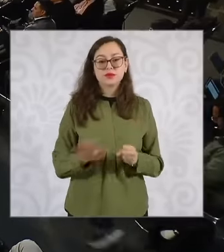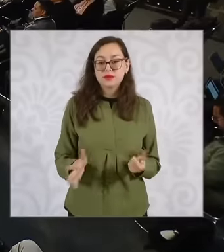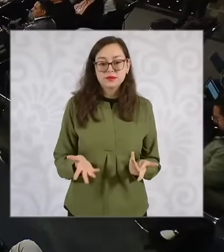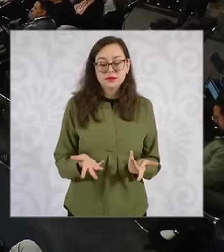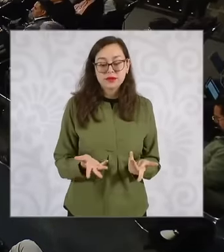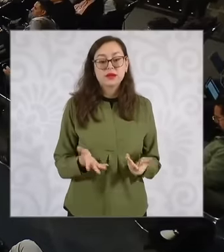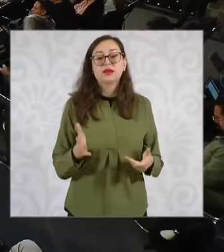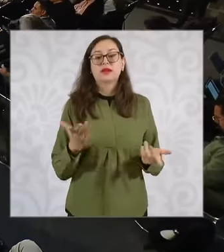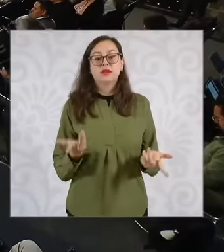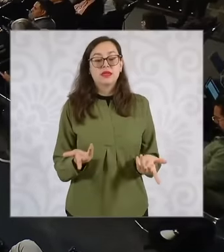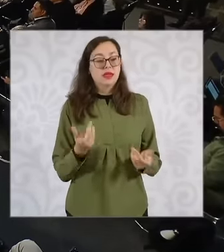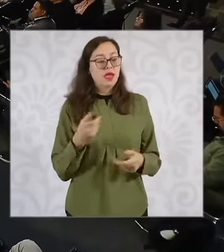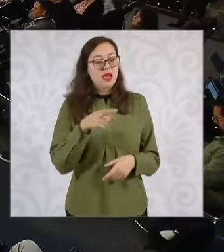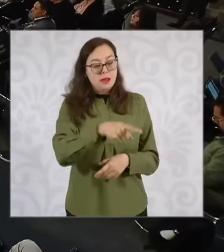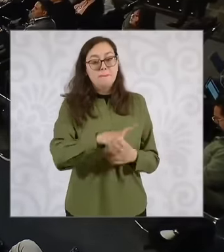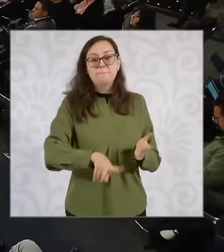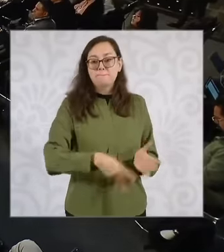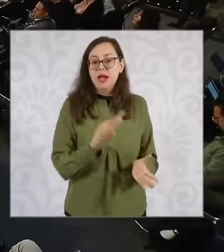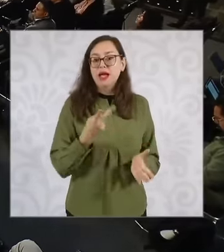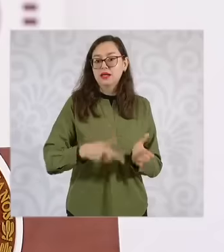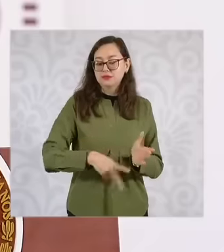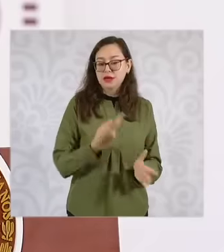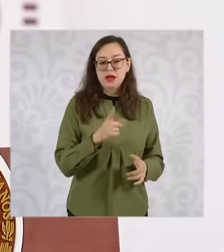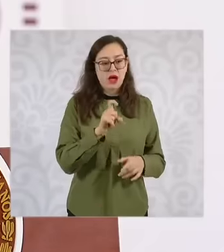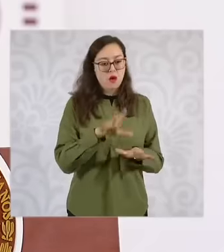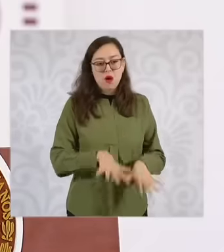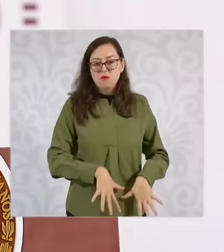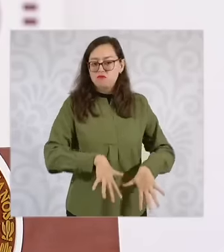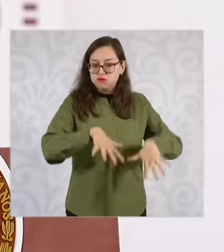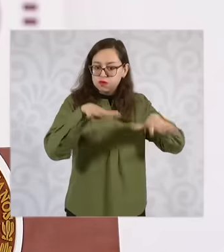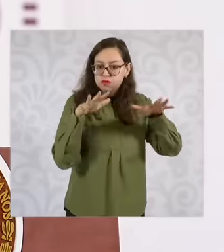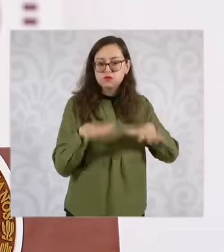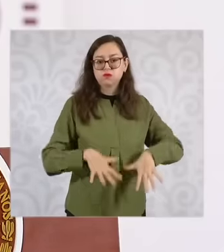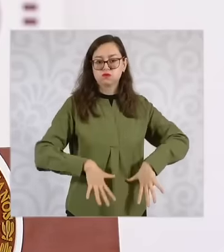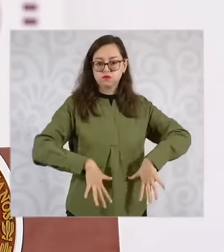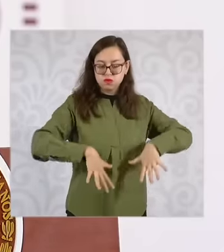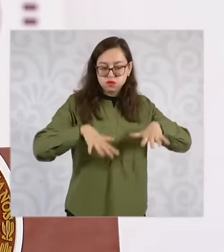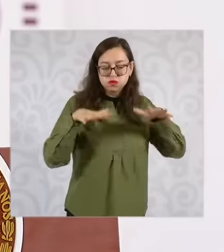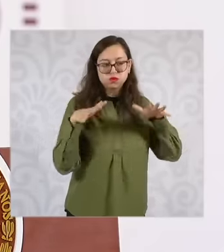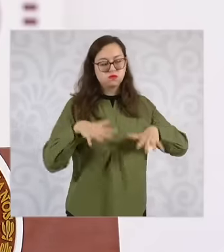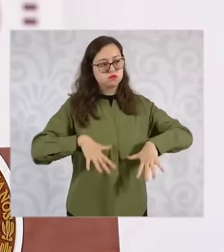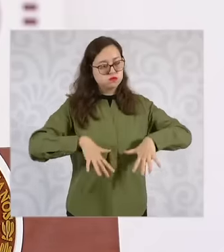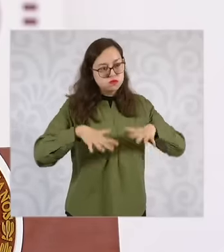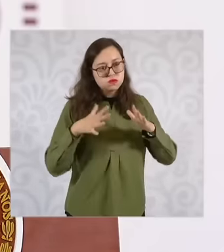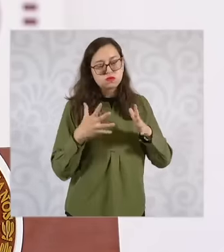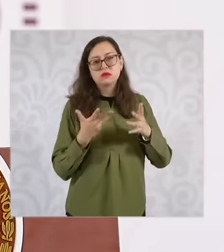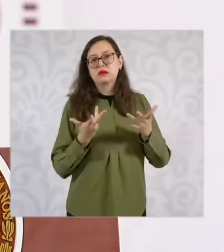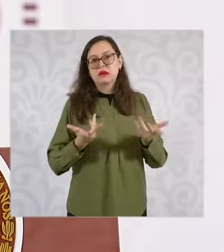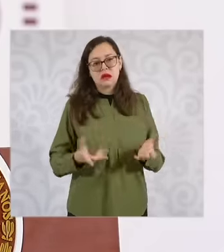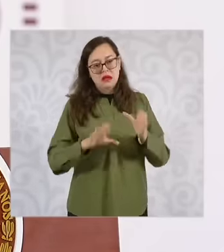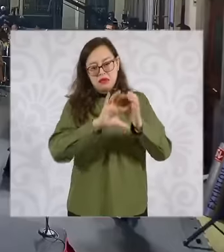it was going to be very complicated, for example, the increase to remove the water, the drainage issue,